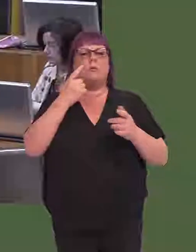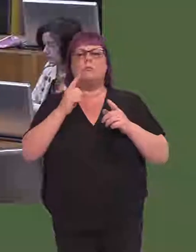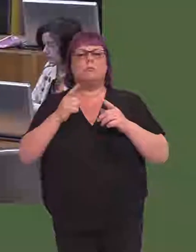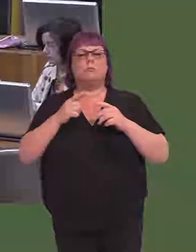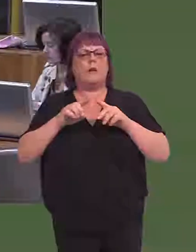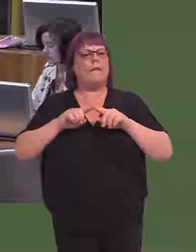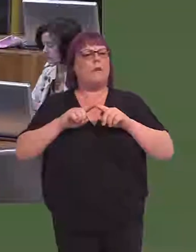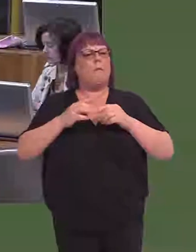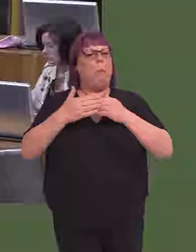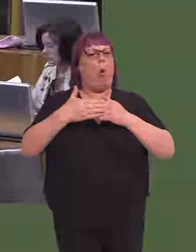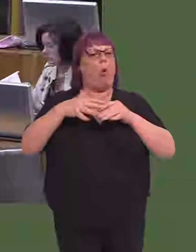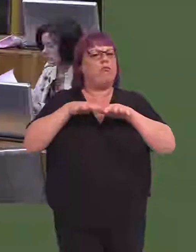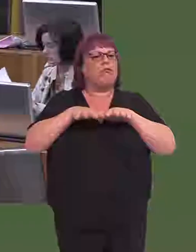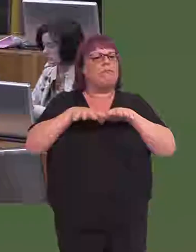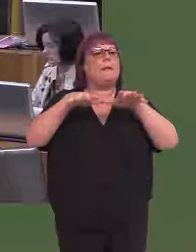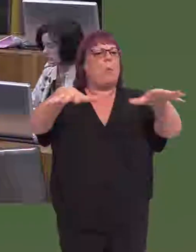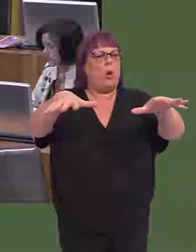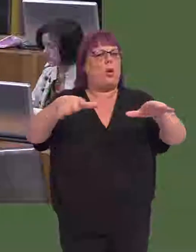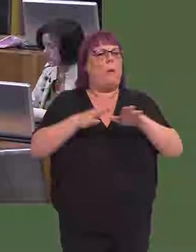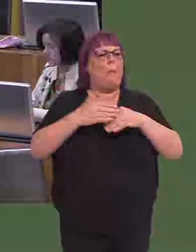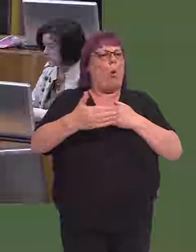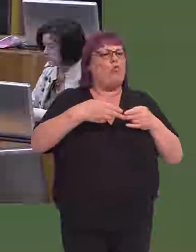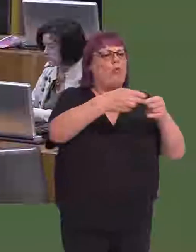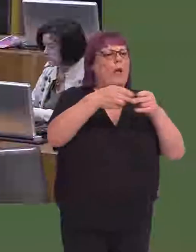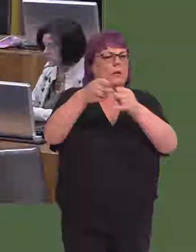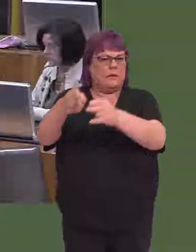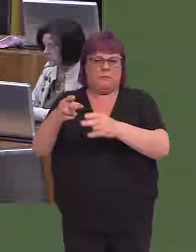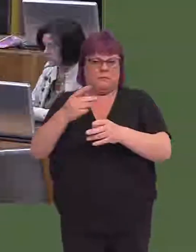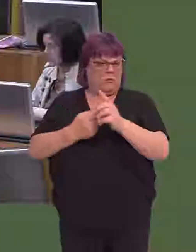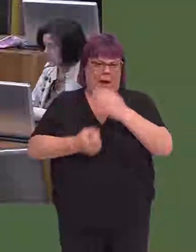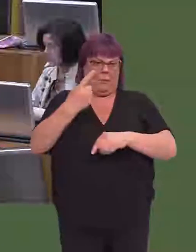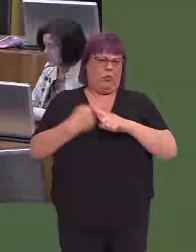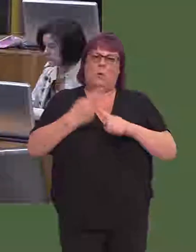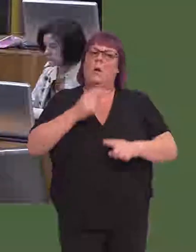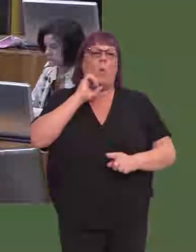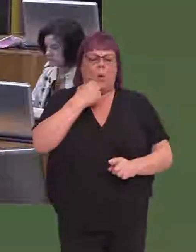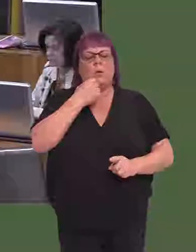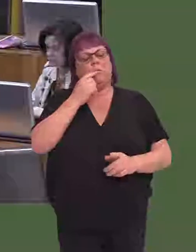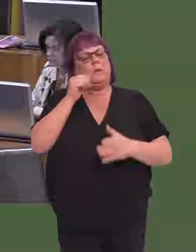to extend the current network, well, of course, that would take us into the early part of next year.